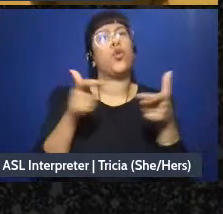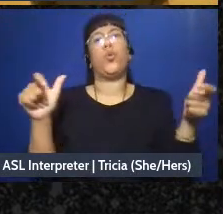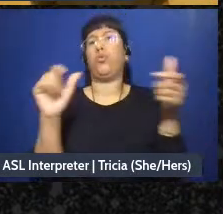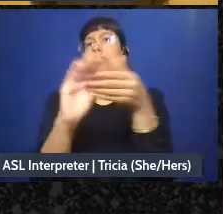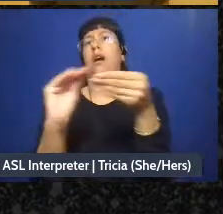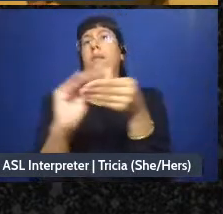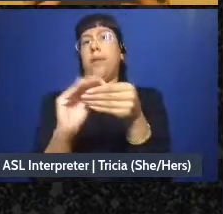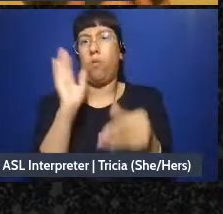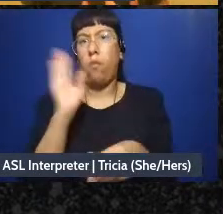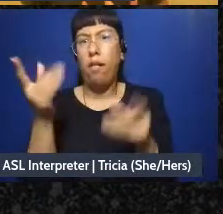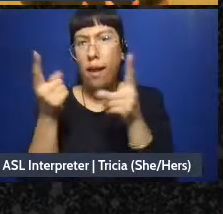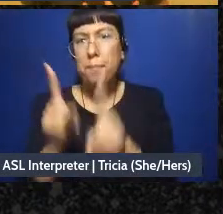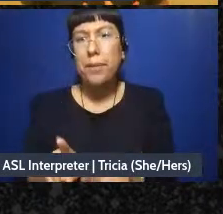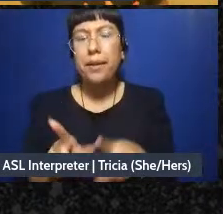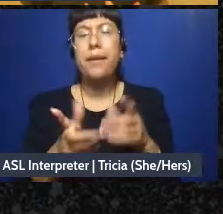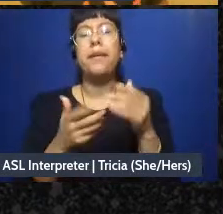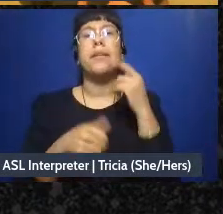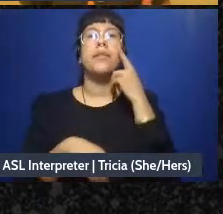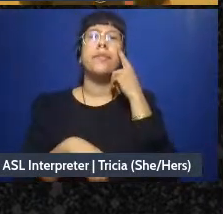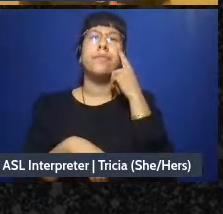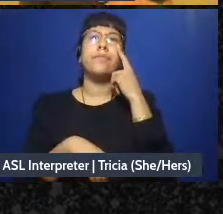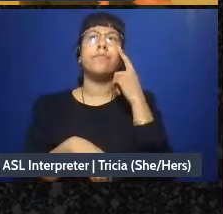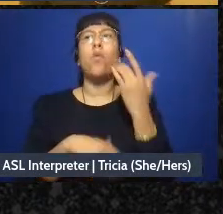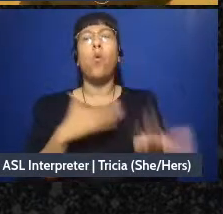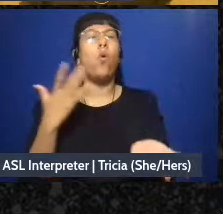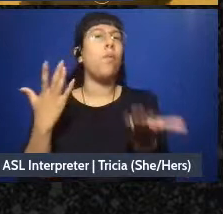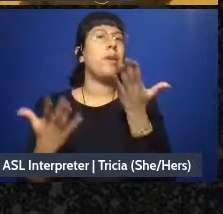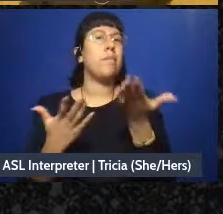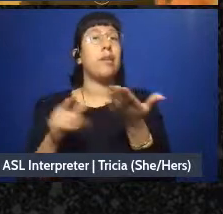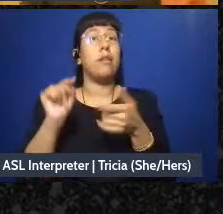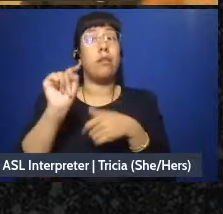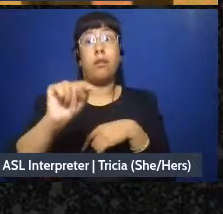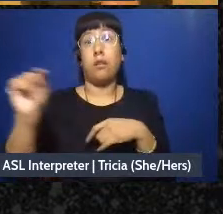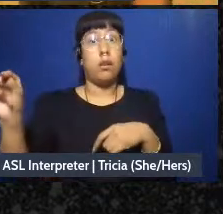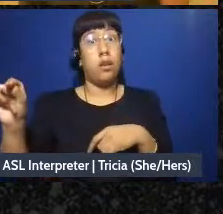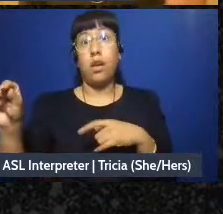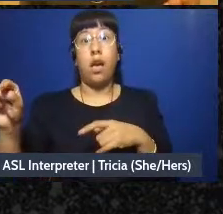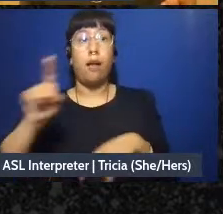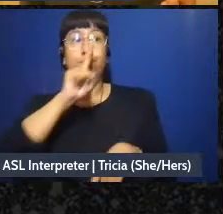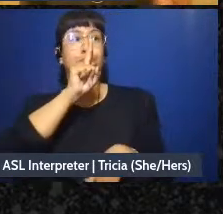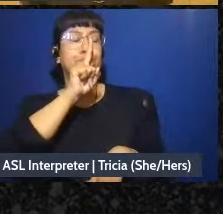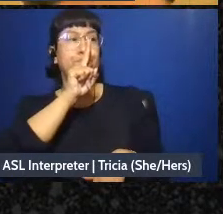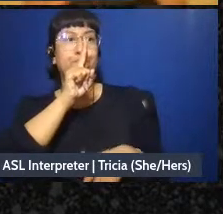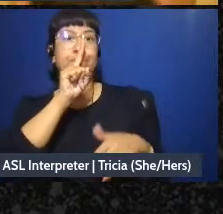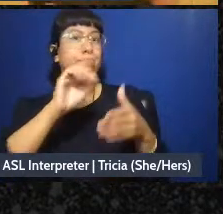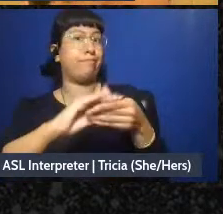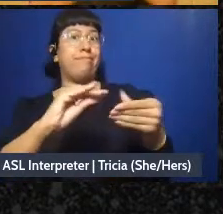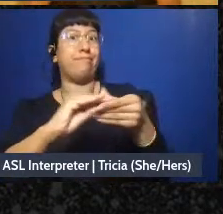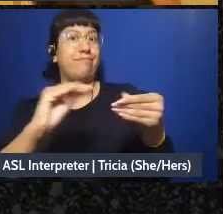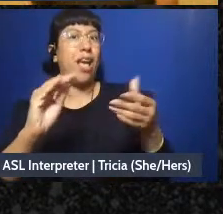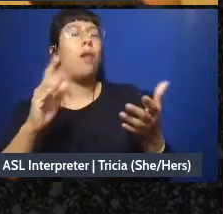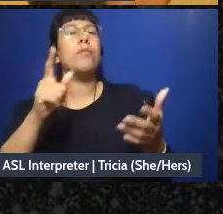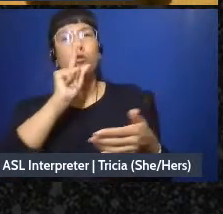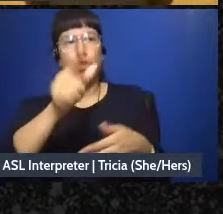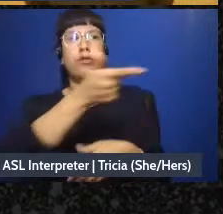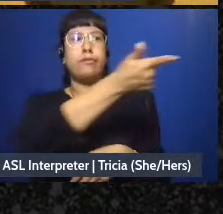um, “there's going to be, you know, a danger that these folks aren't gonna talk so we gotta make sure we do - go rounds or whatever it is that would help us know, like,